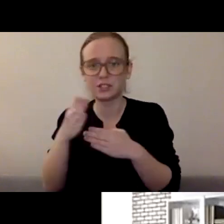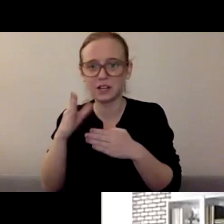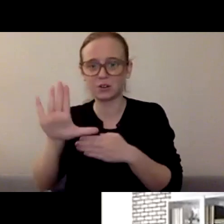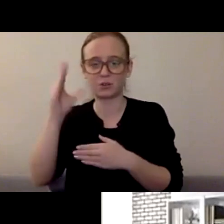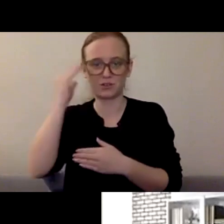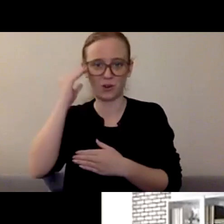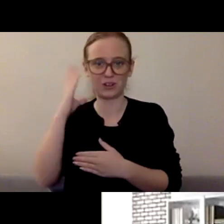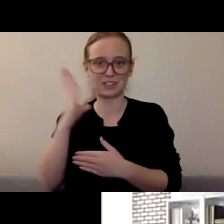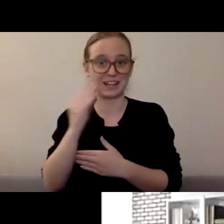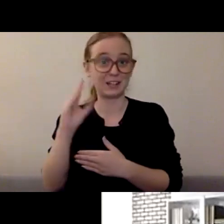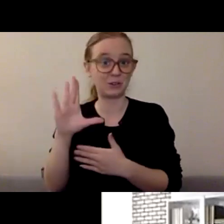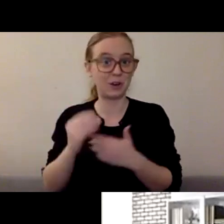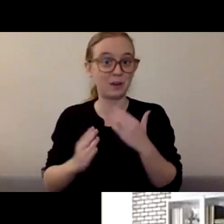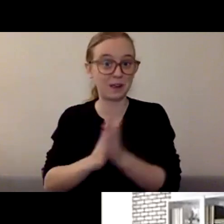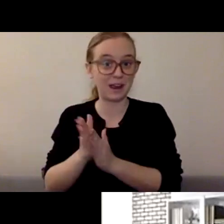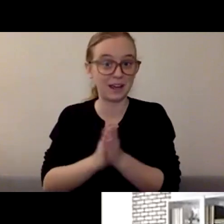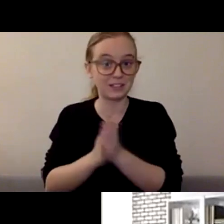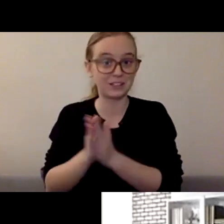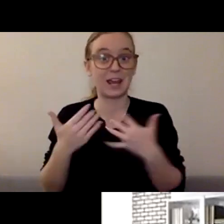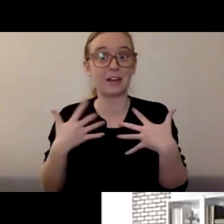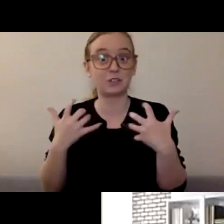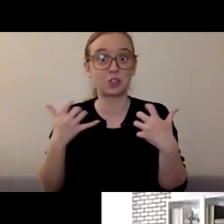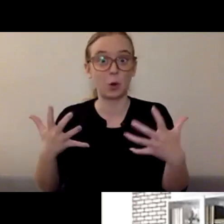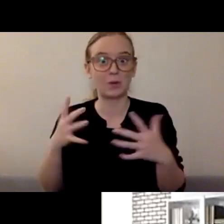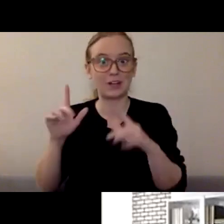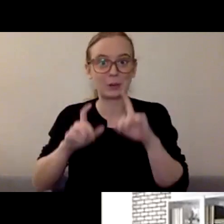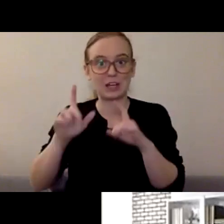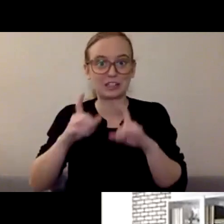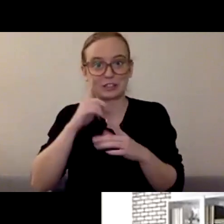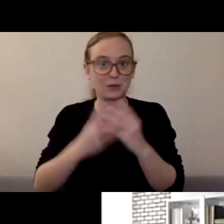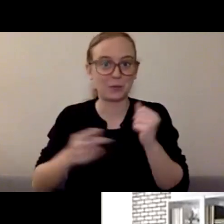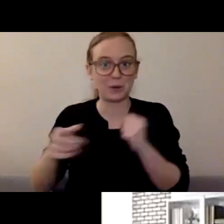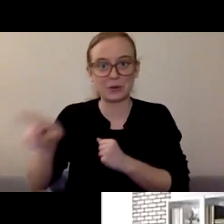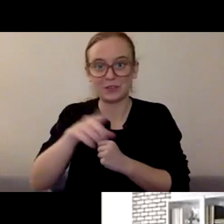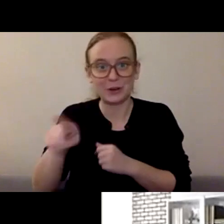So I'm not gonna take up that time tonight, but I probably will reach out to you later.